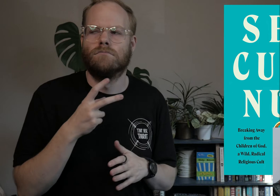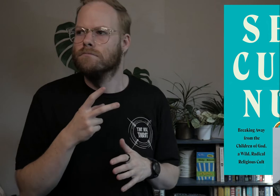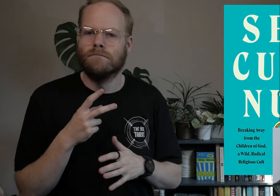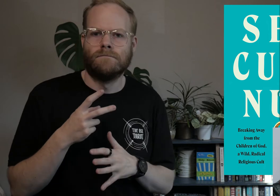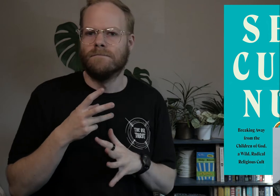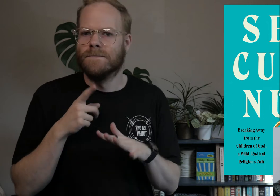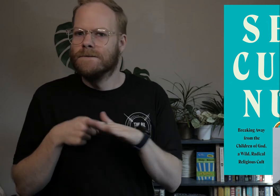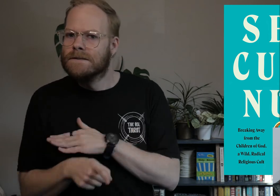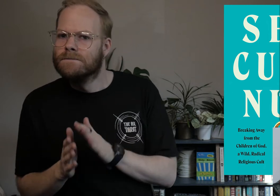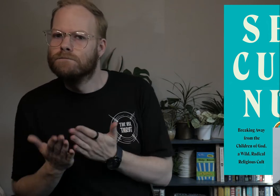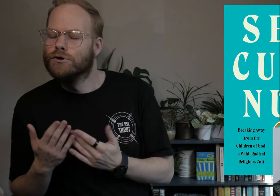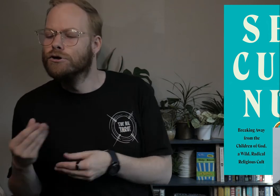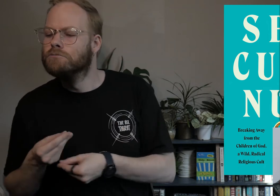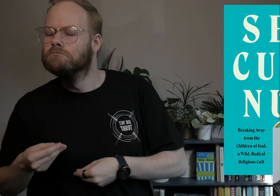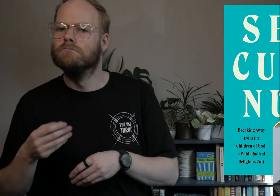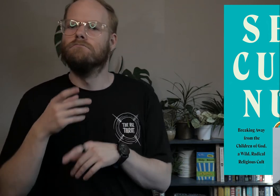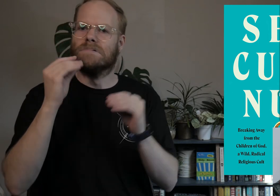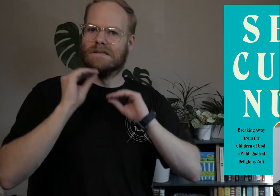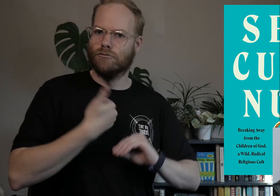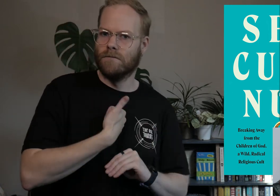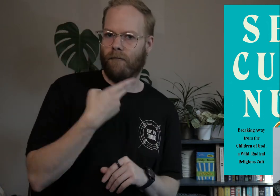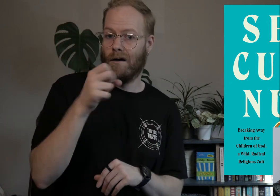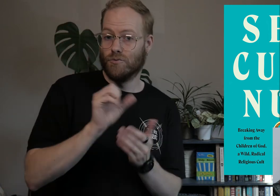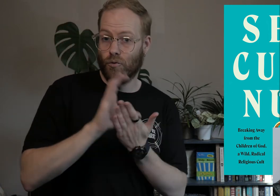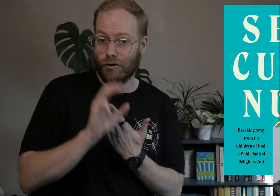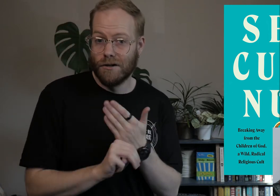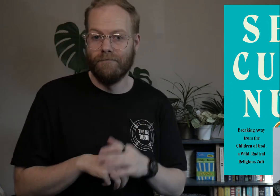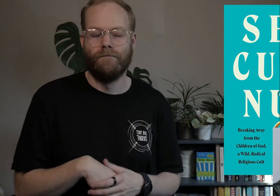that she fed by sneaking books and teaching herself high school curriculum.